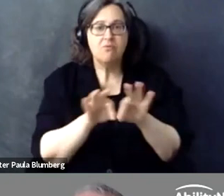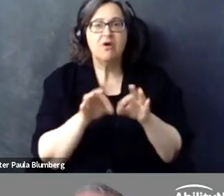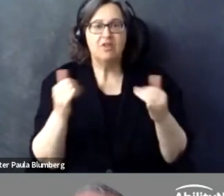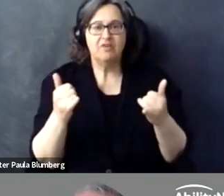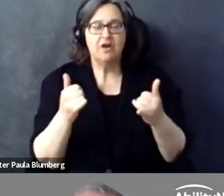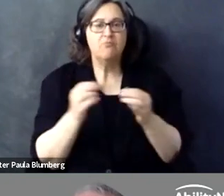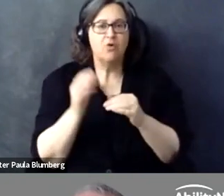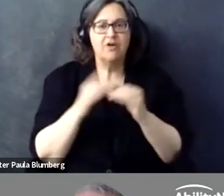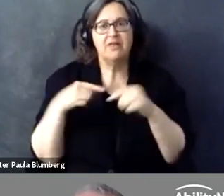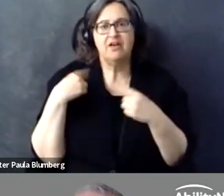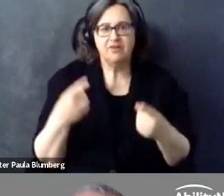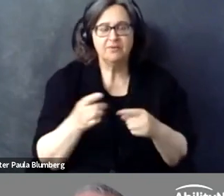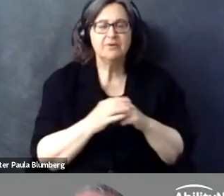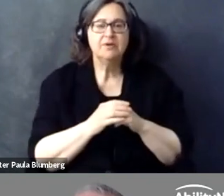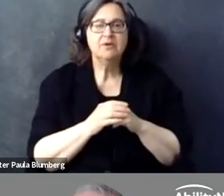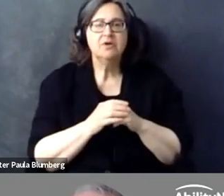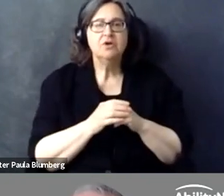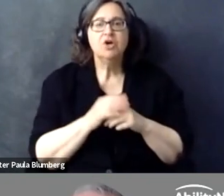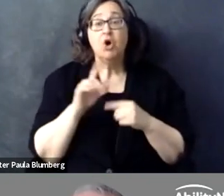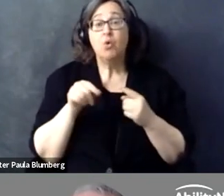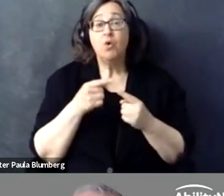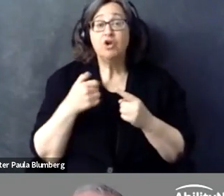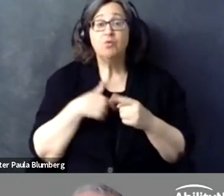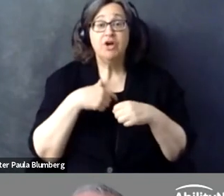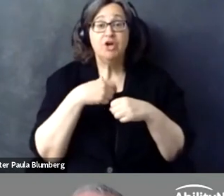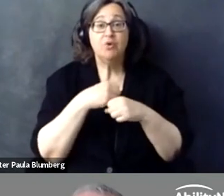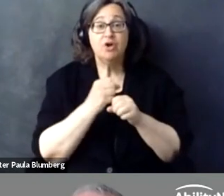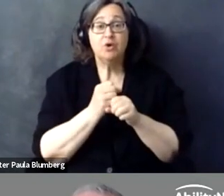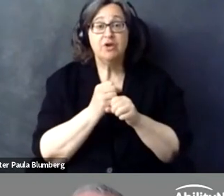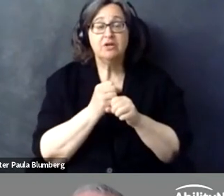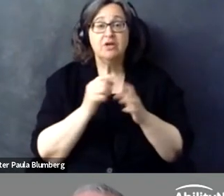whether something is accessible or not is maybe more relevant than ever